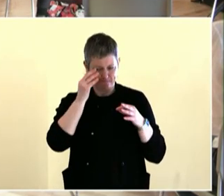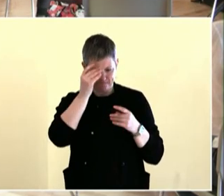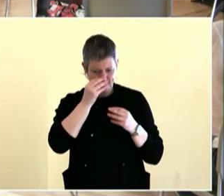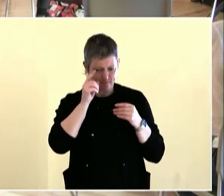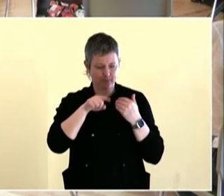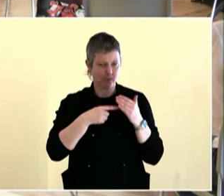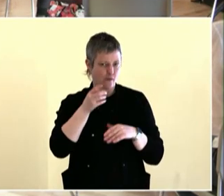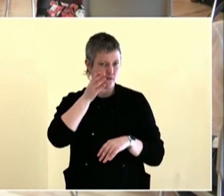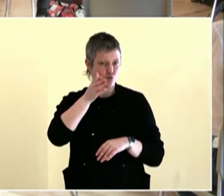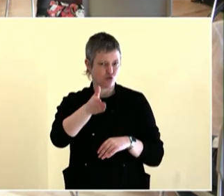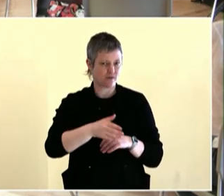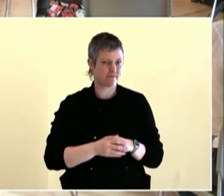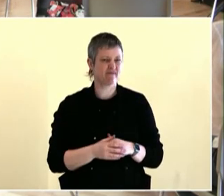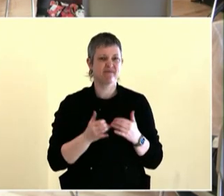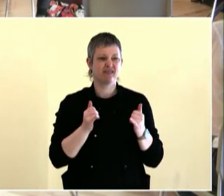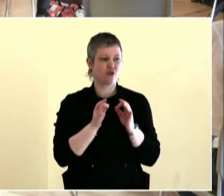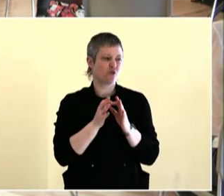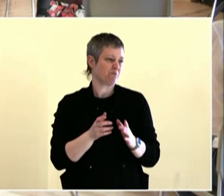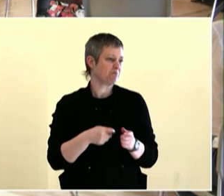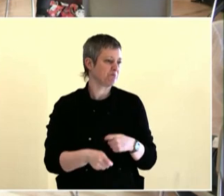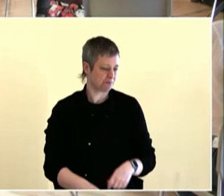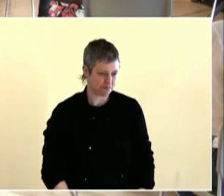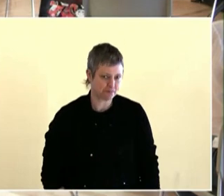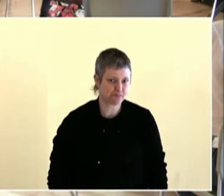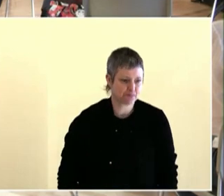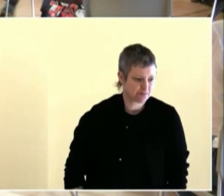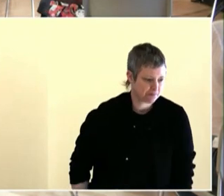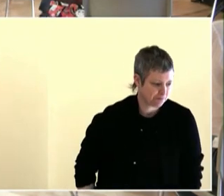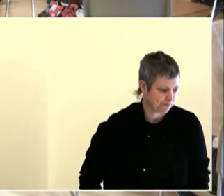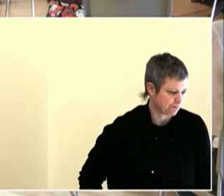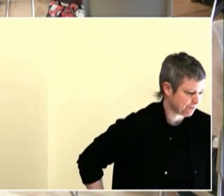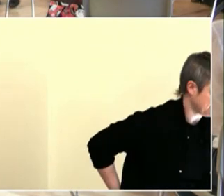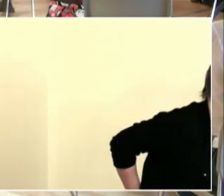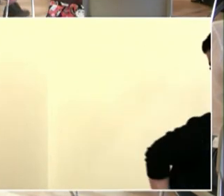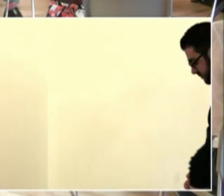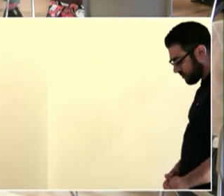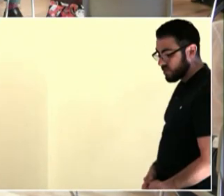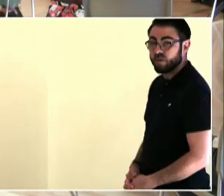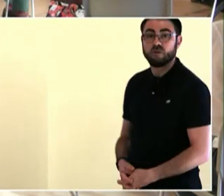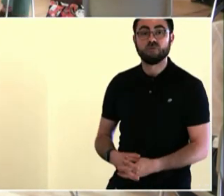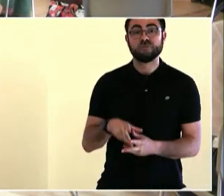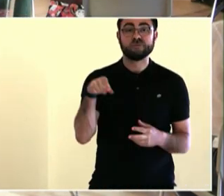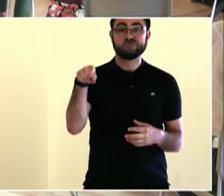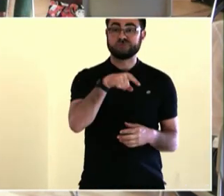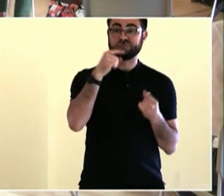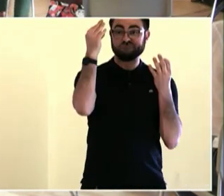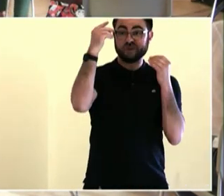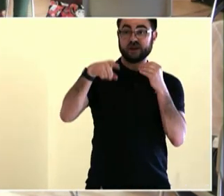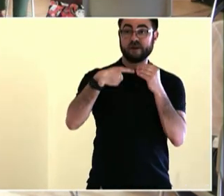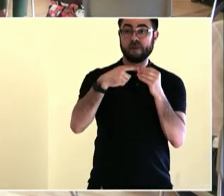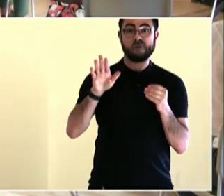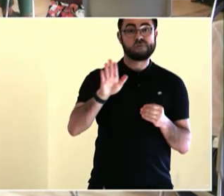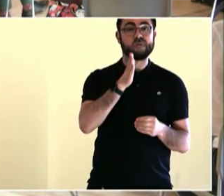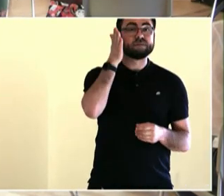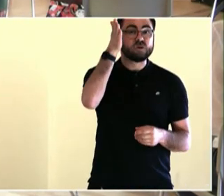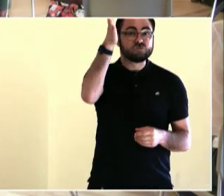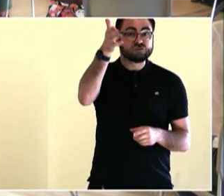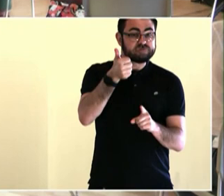probably say, well, Mija, I might not be here in ten years.